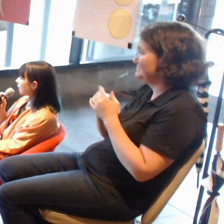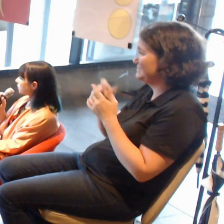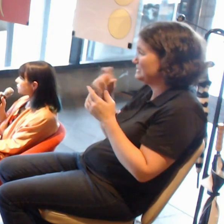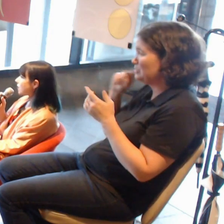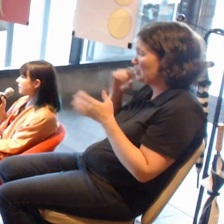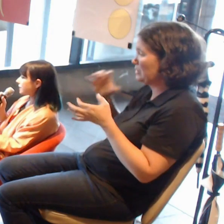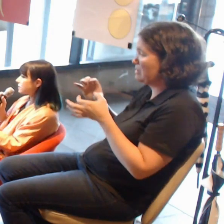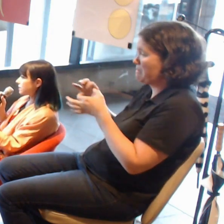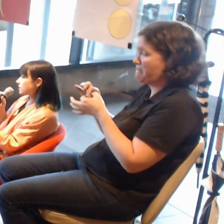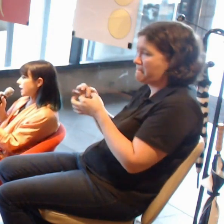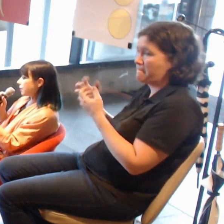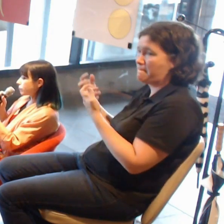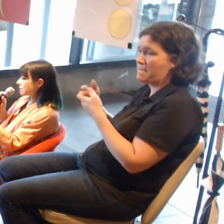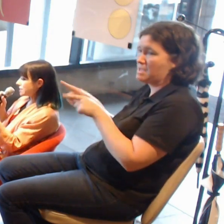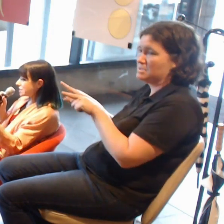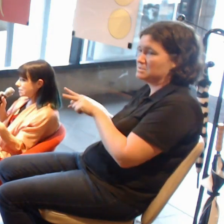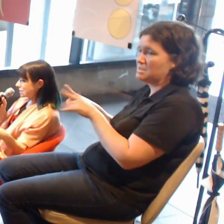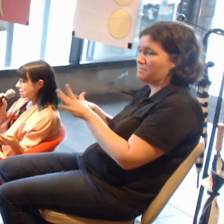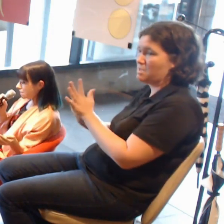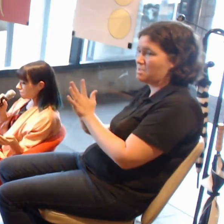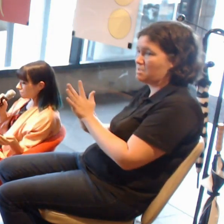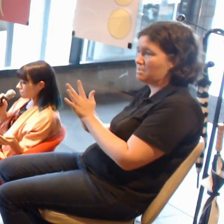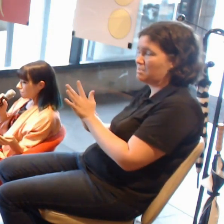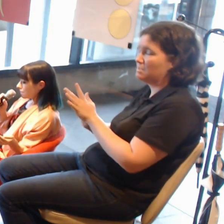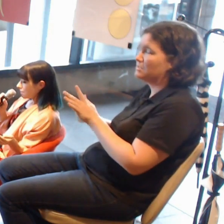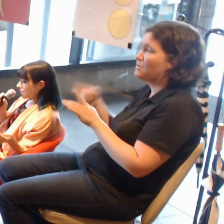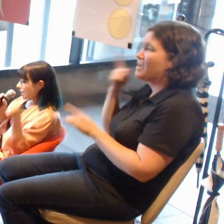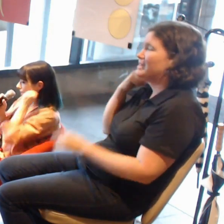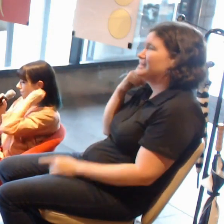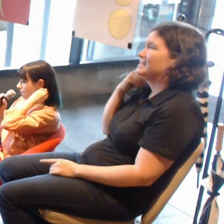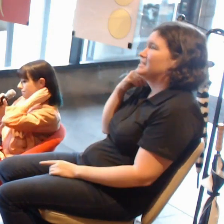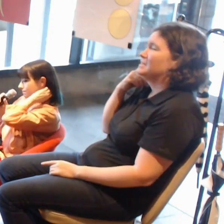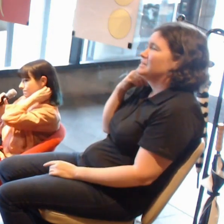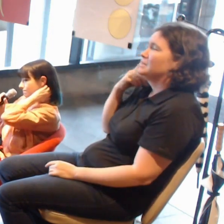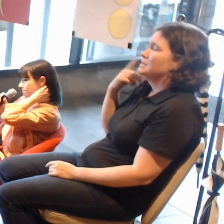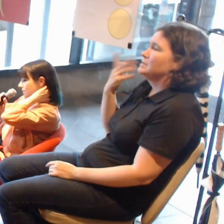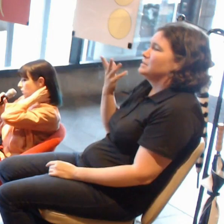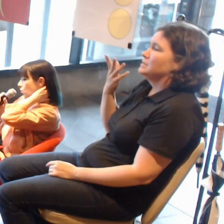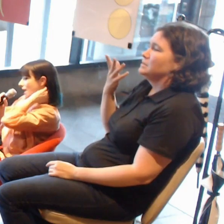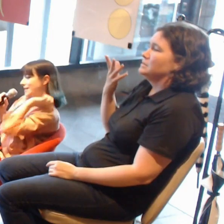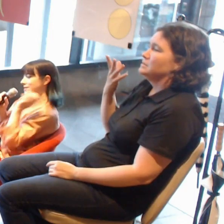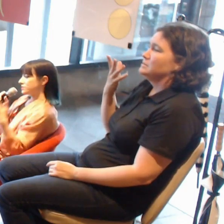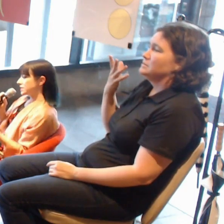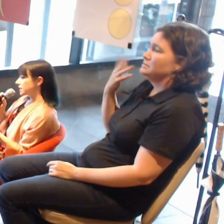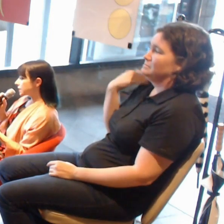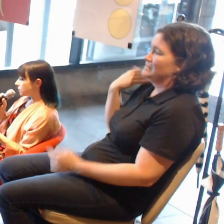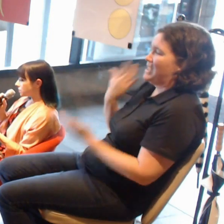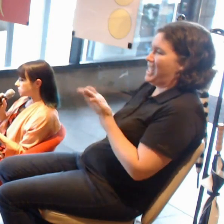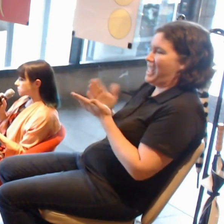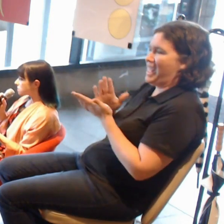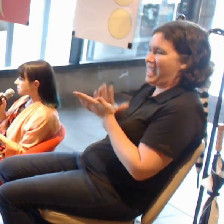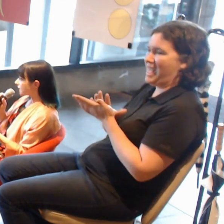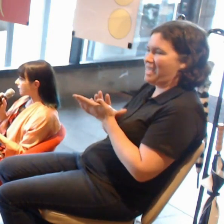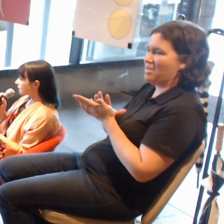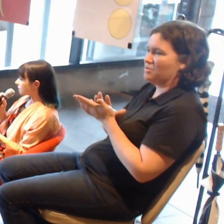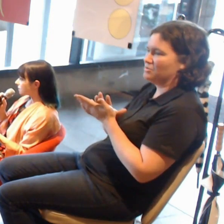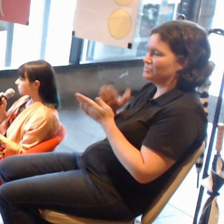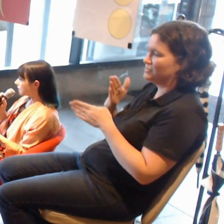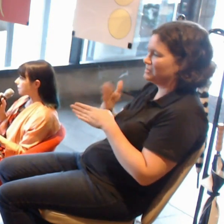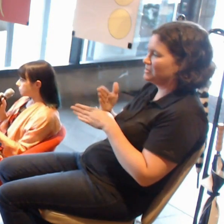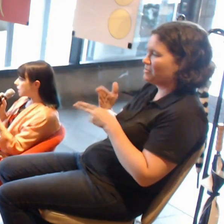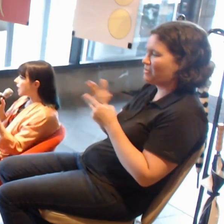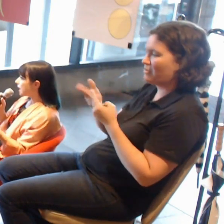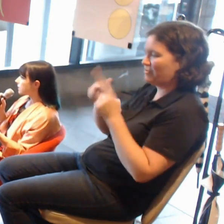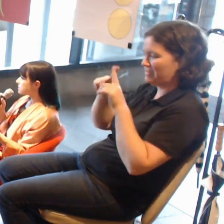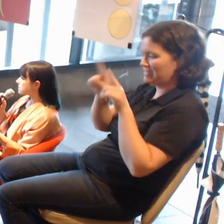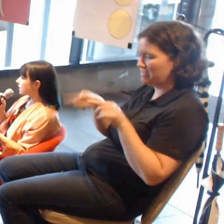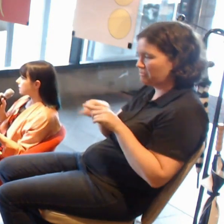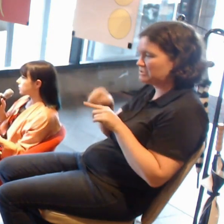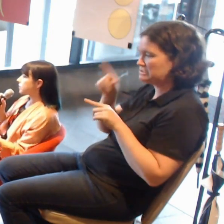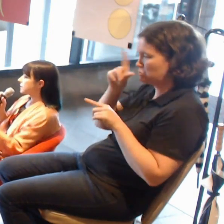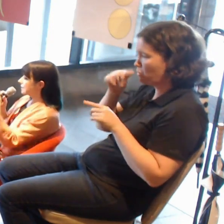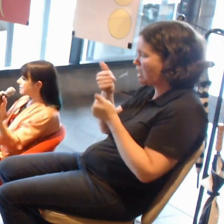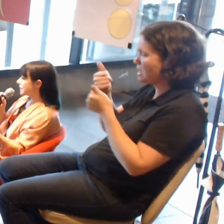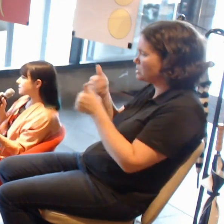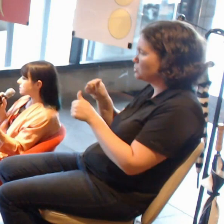I think that pre-existing ways of dealing with images can be applied or can be extended